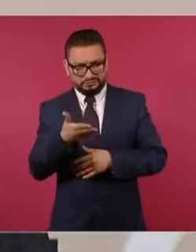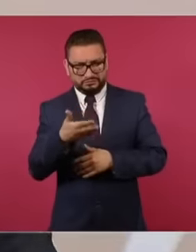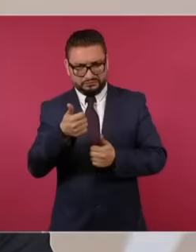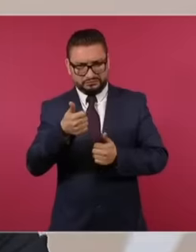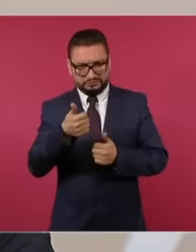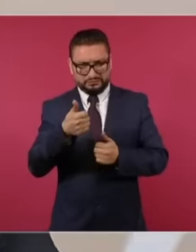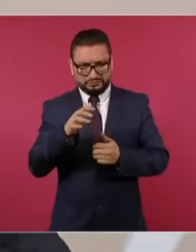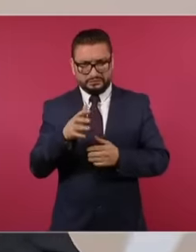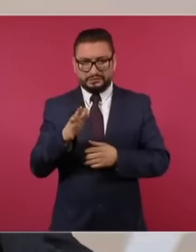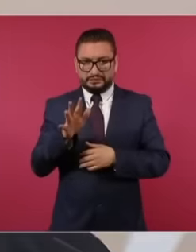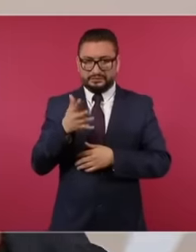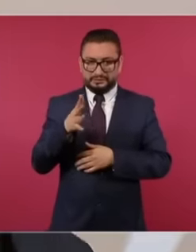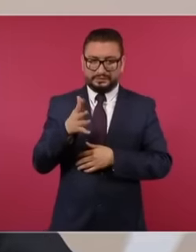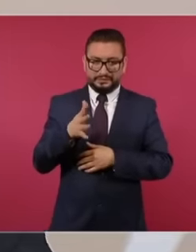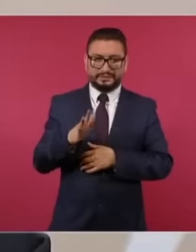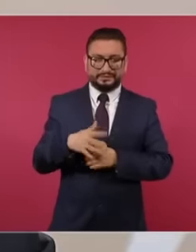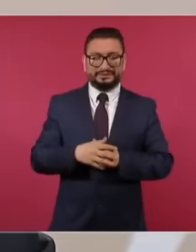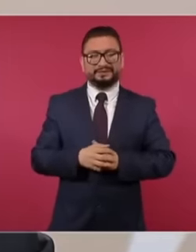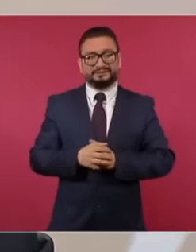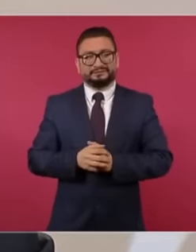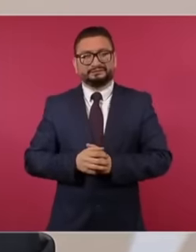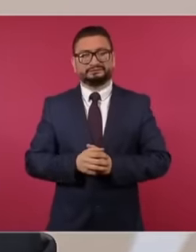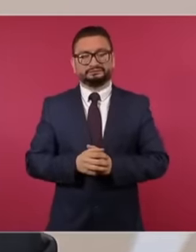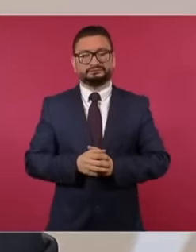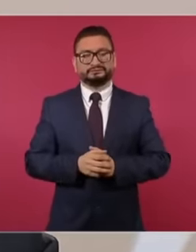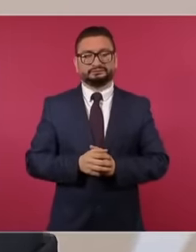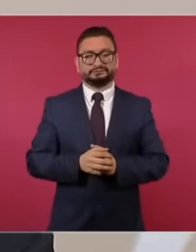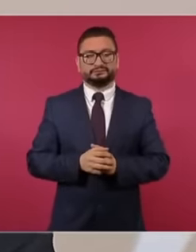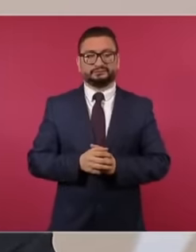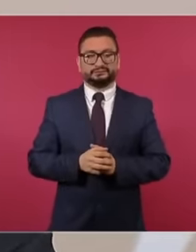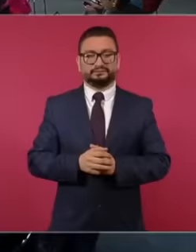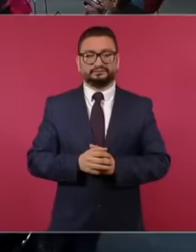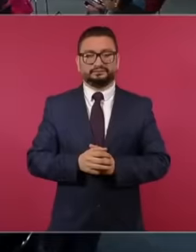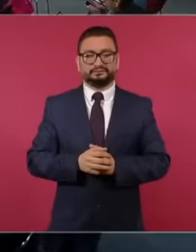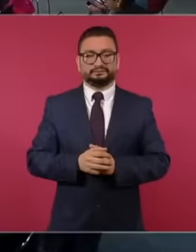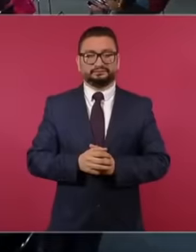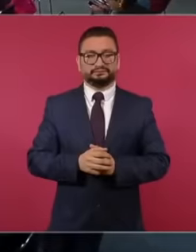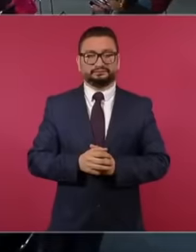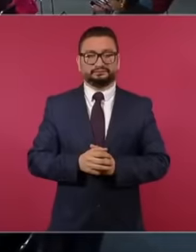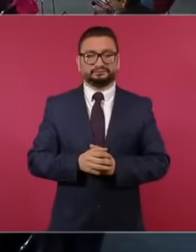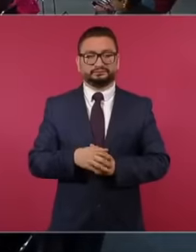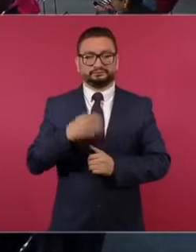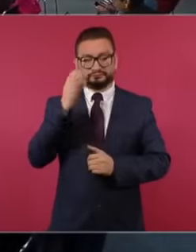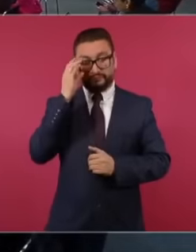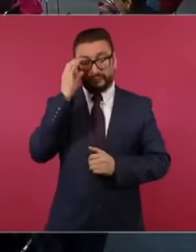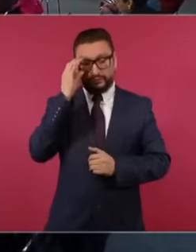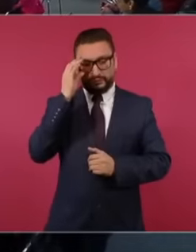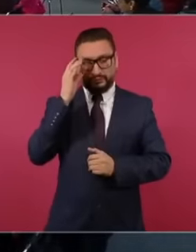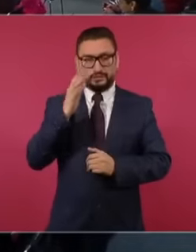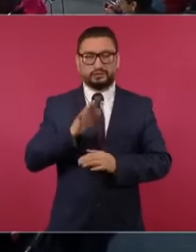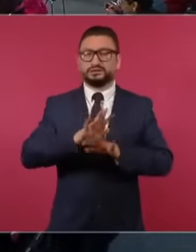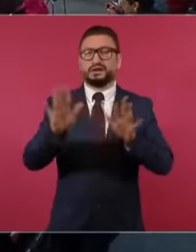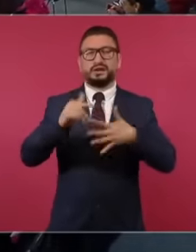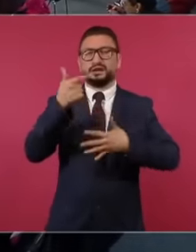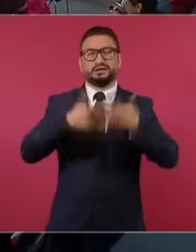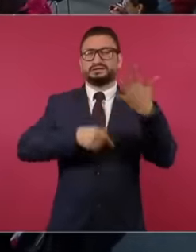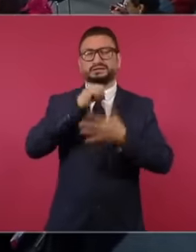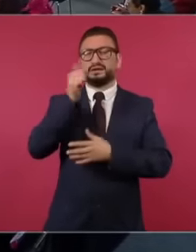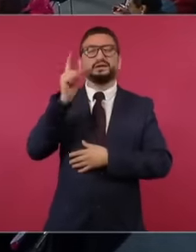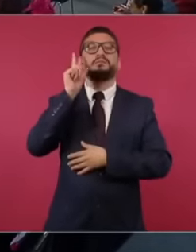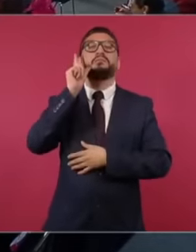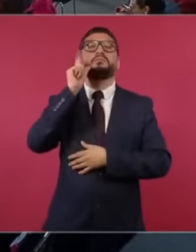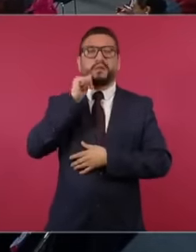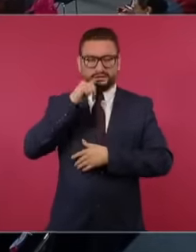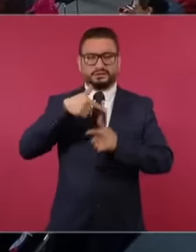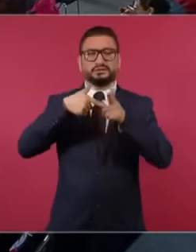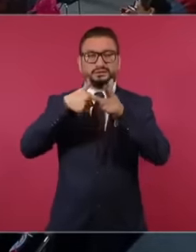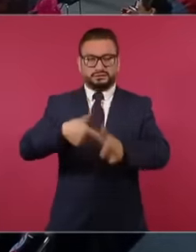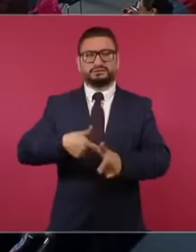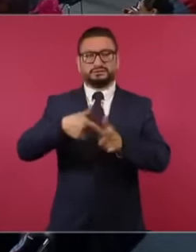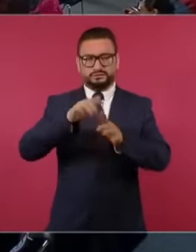well not without a list tomorrow we will continue